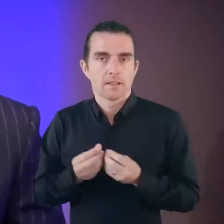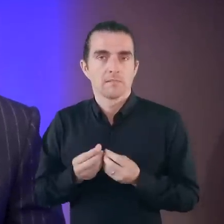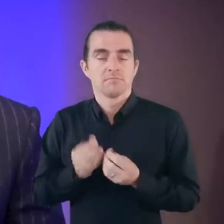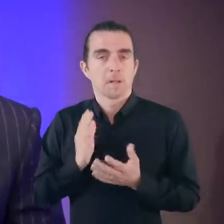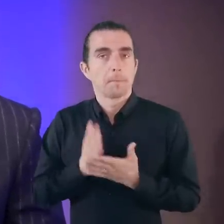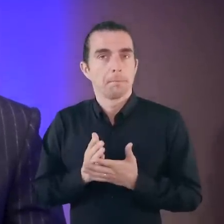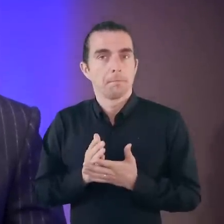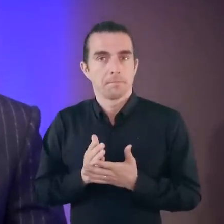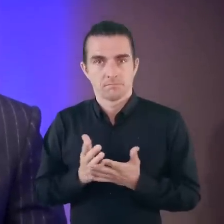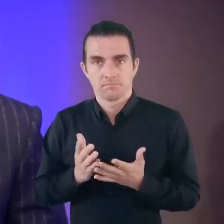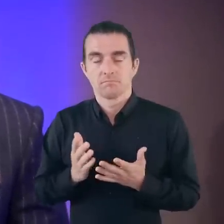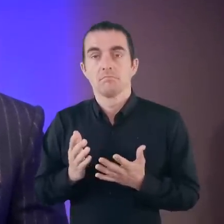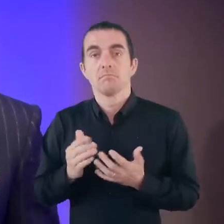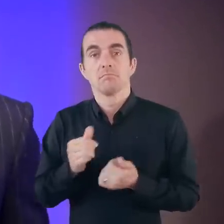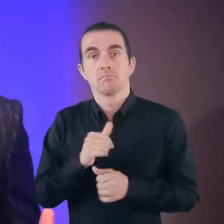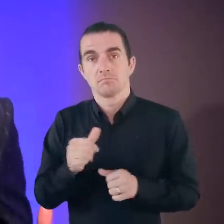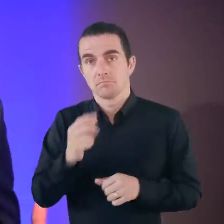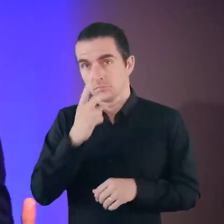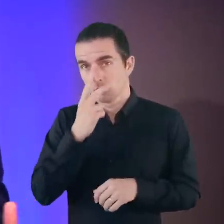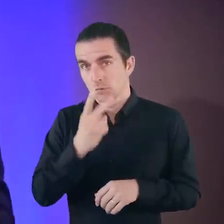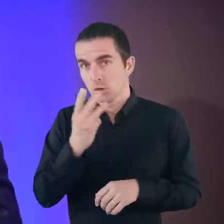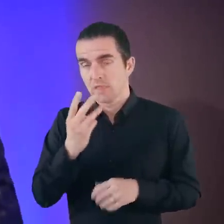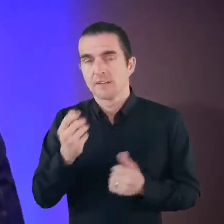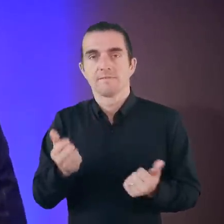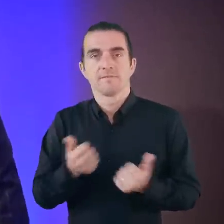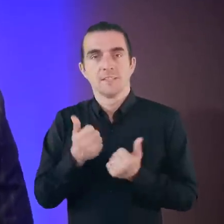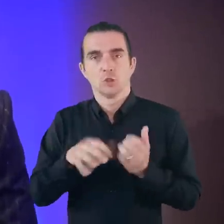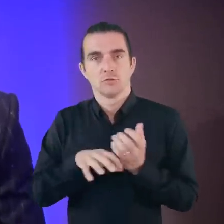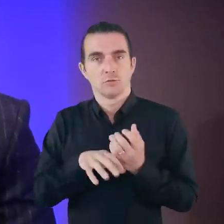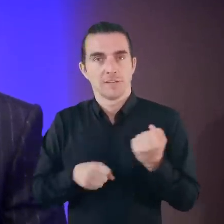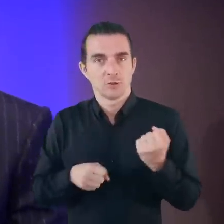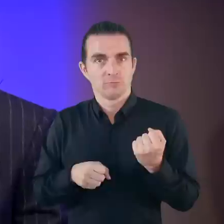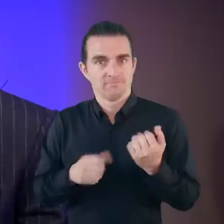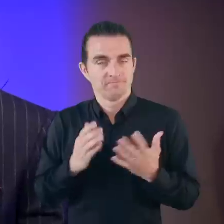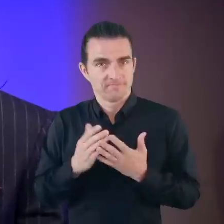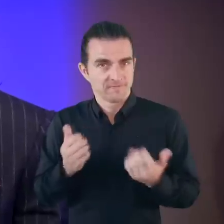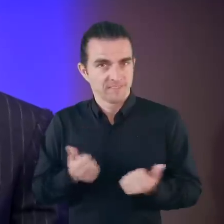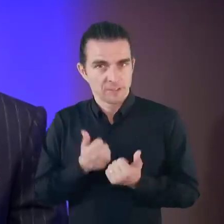And so we did. At 23 I graduated, I managed to do it,